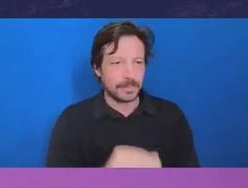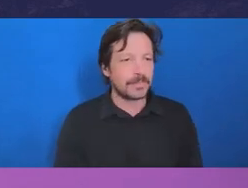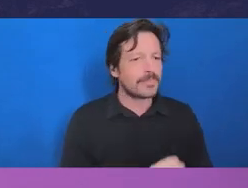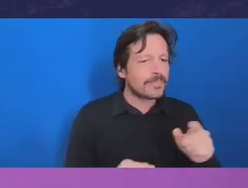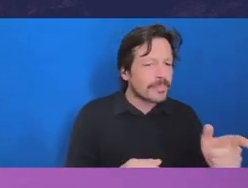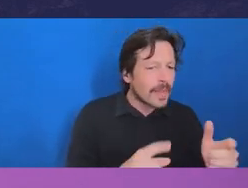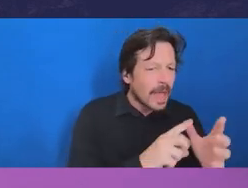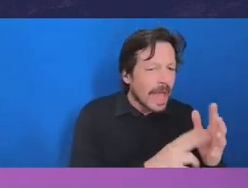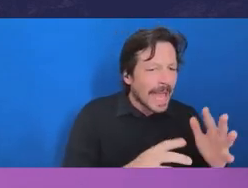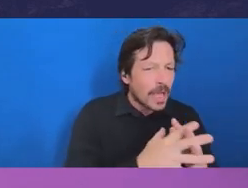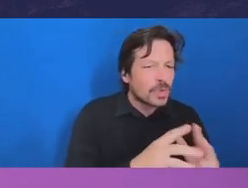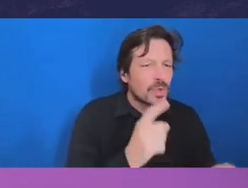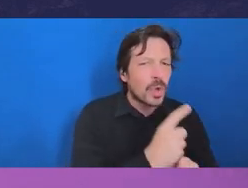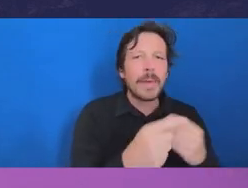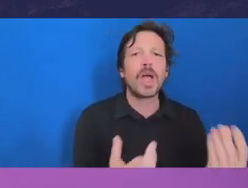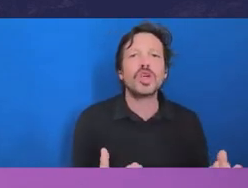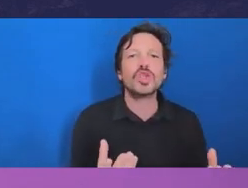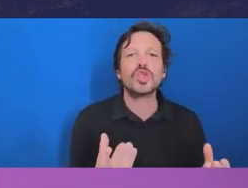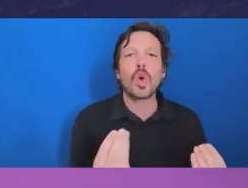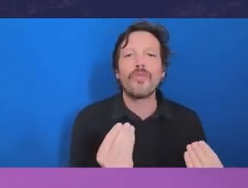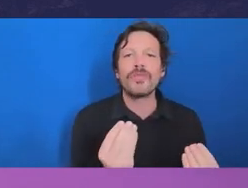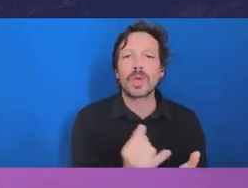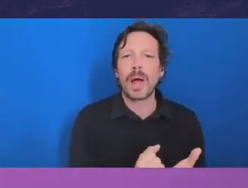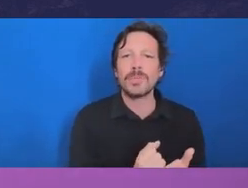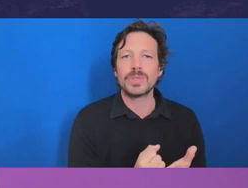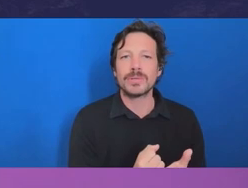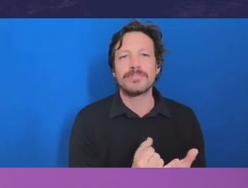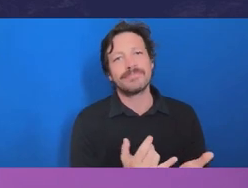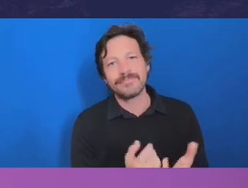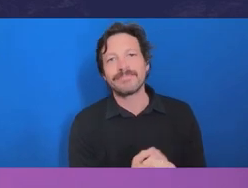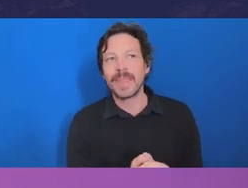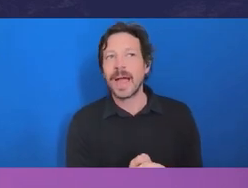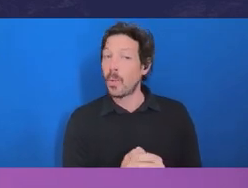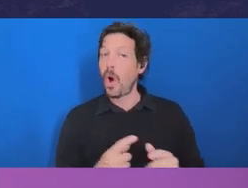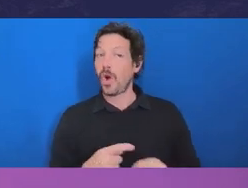it's an important area because it is often the start of a problem,